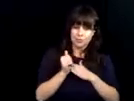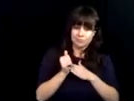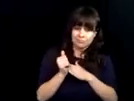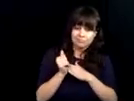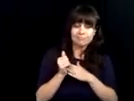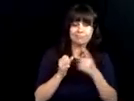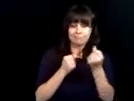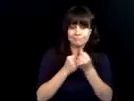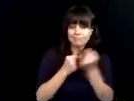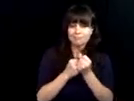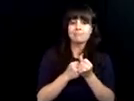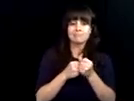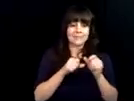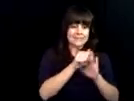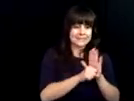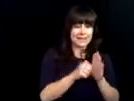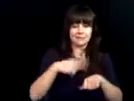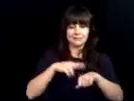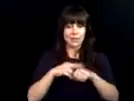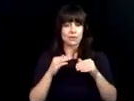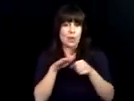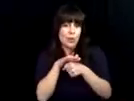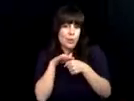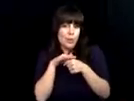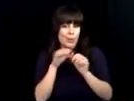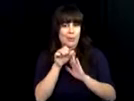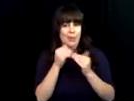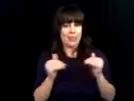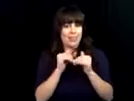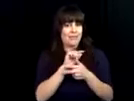years. I really enjoy working with you and I appreciate your leadership